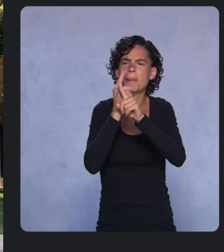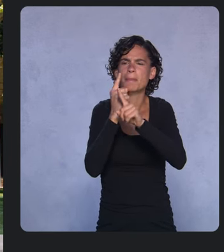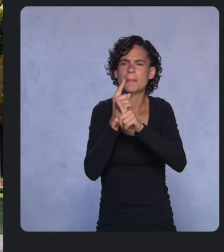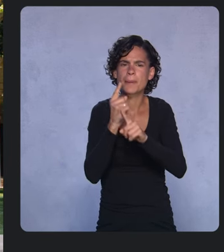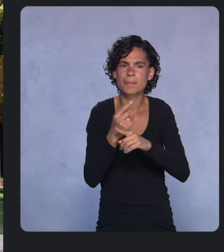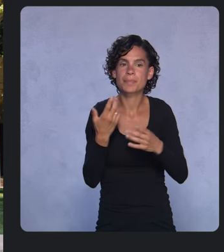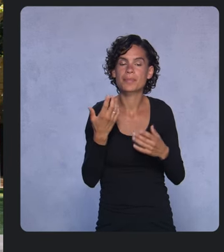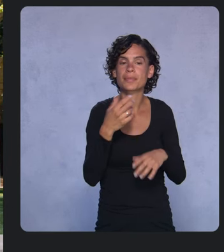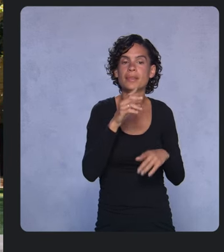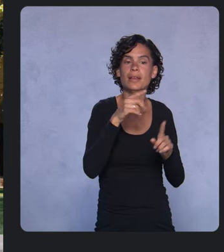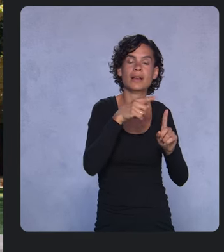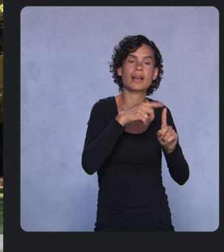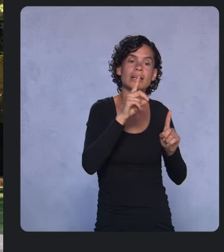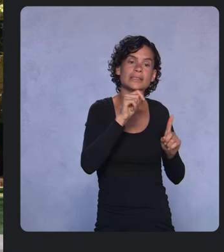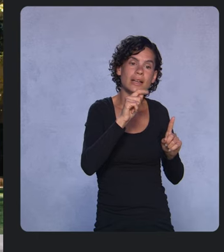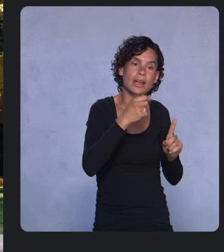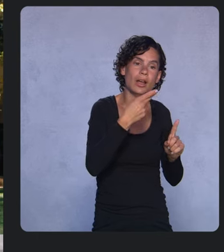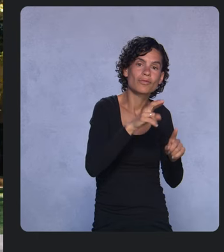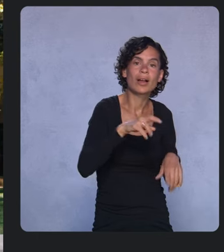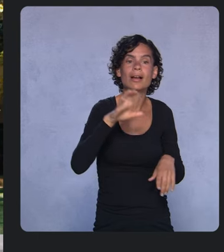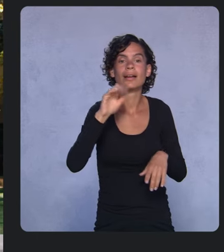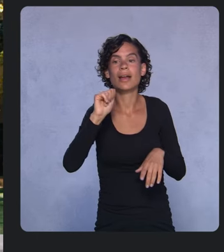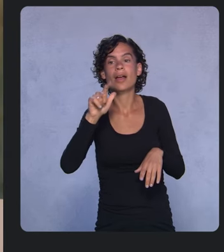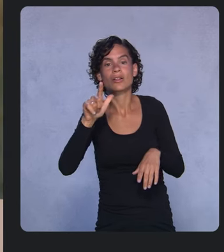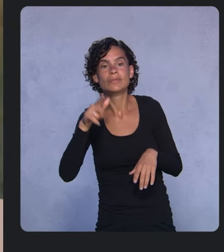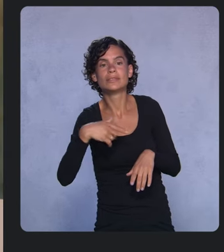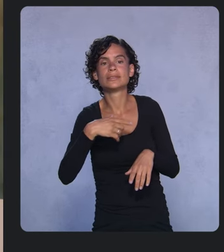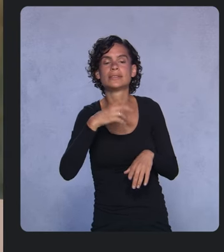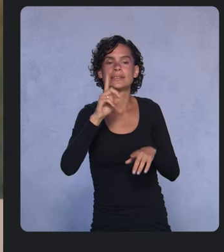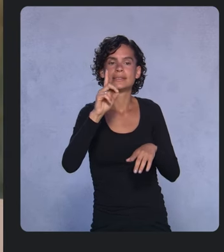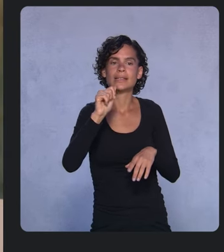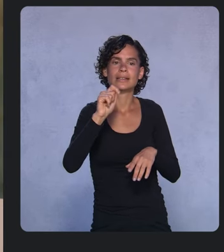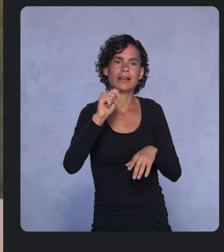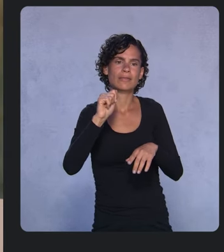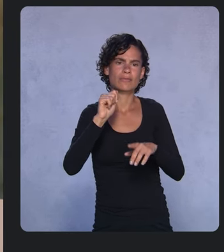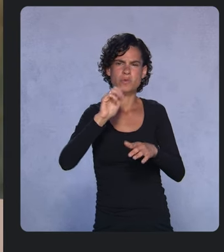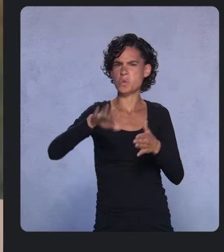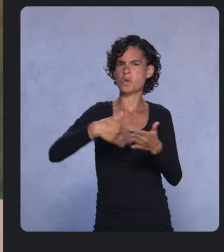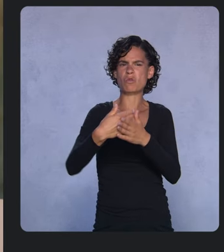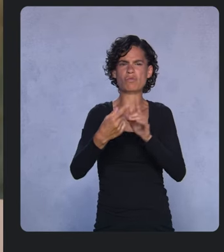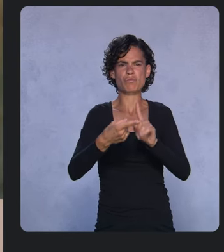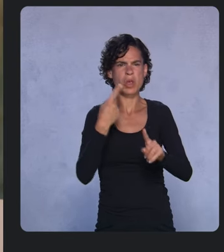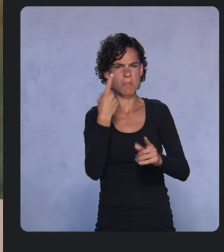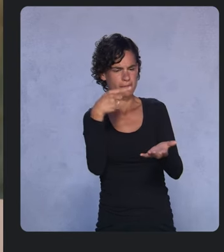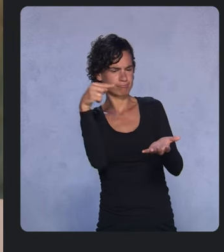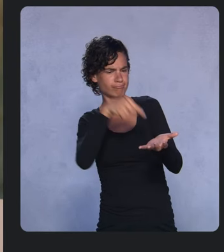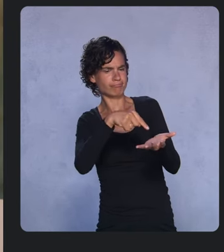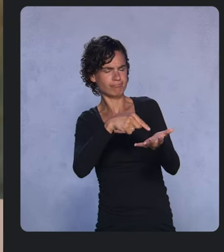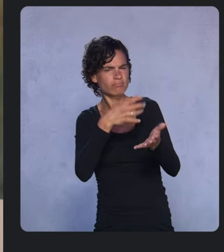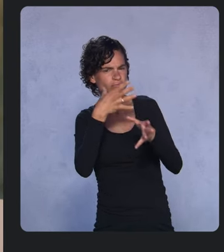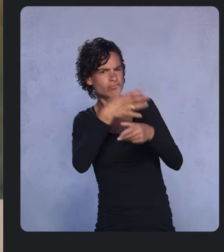to daily distance from a single trusted source. The alpha of the Health Services platform is available to use today